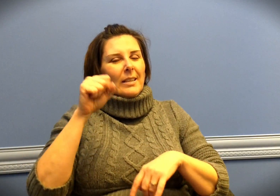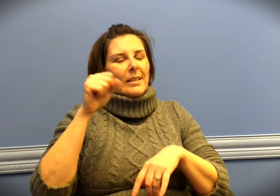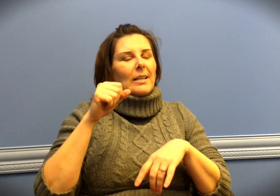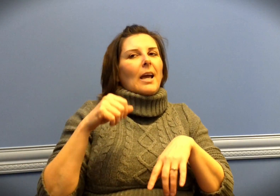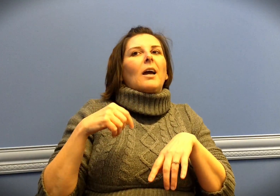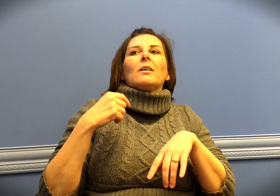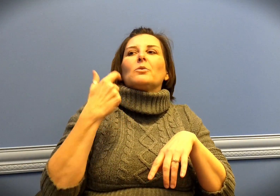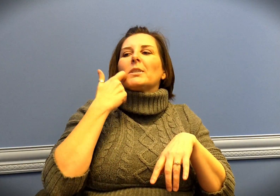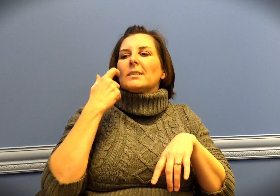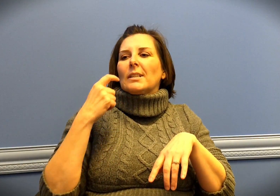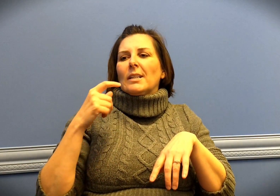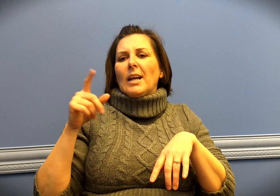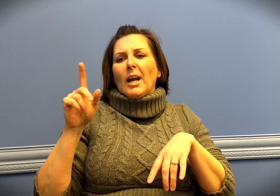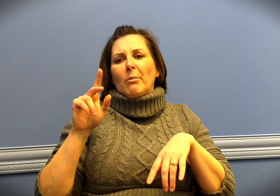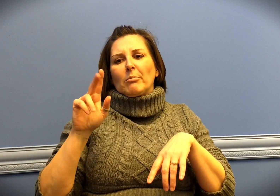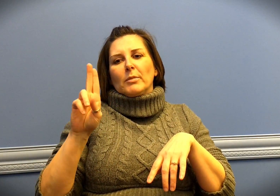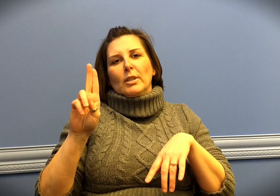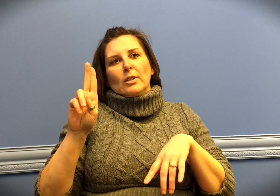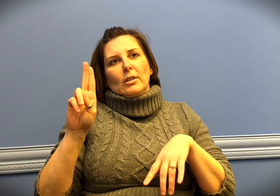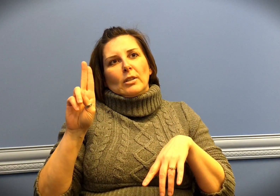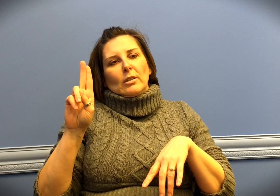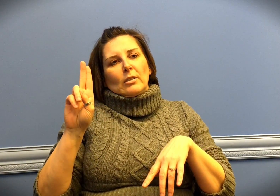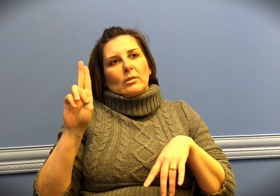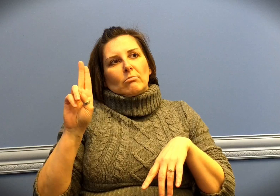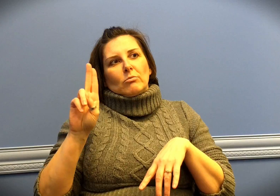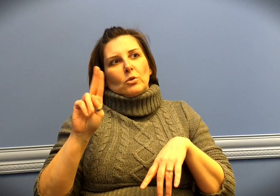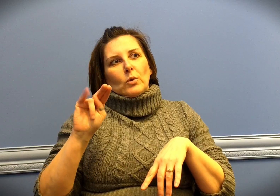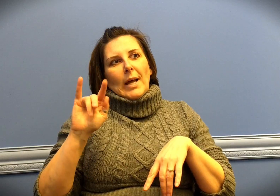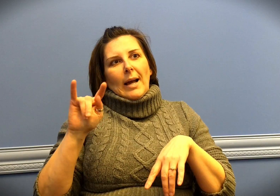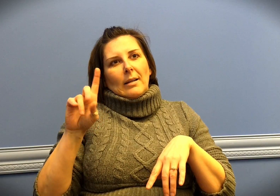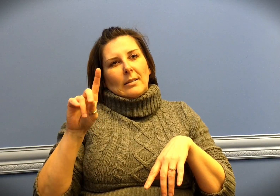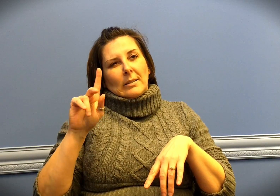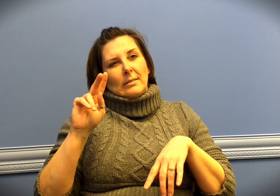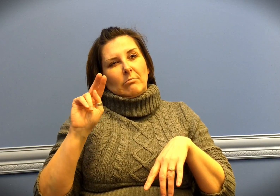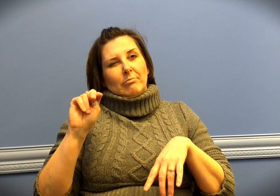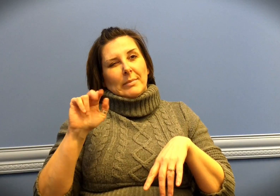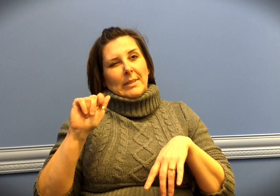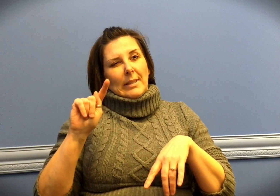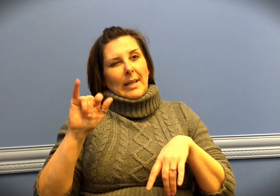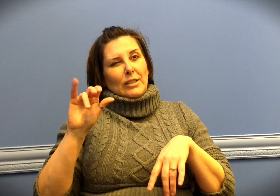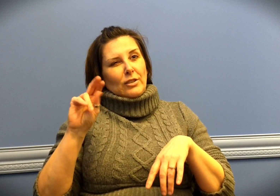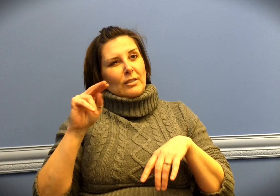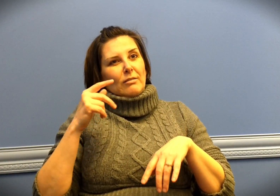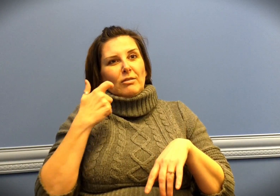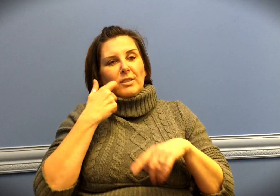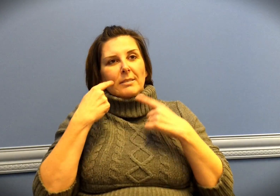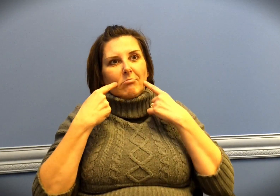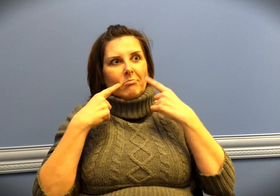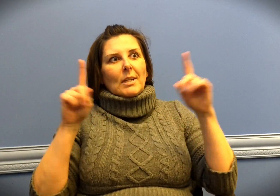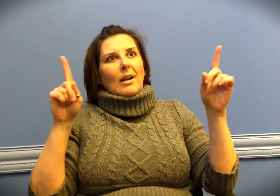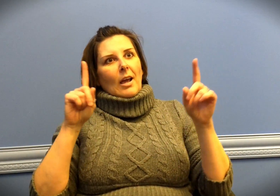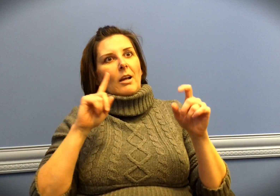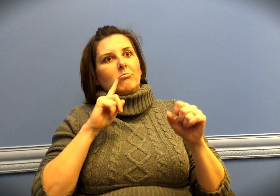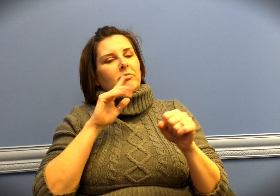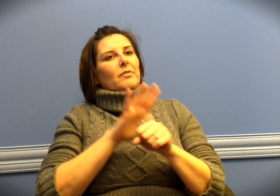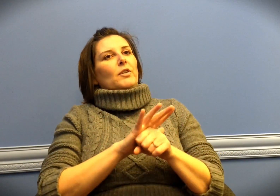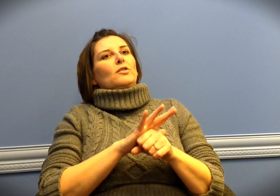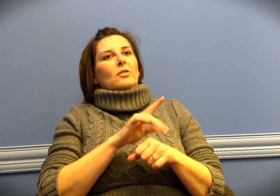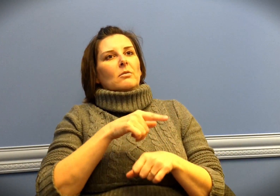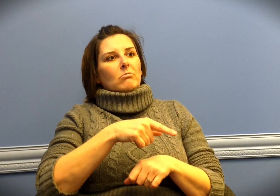Yeah! Recently the United Nations declared an official day of sign language,